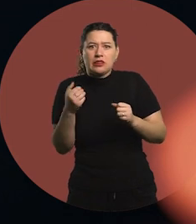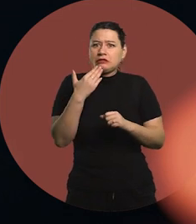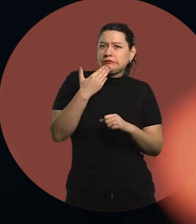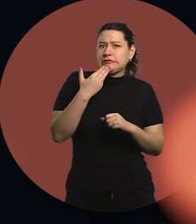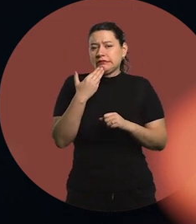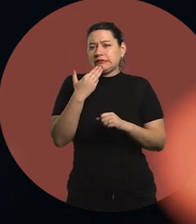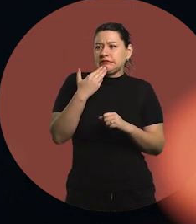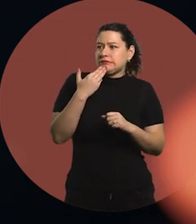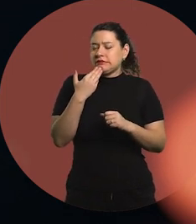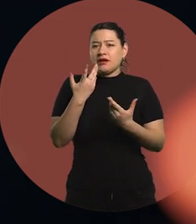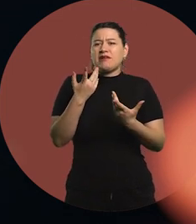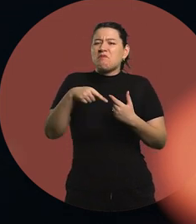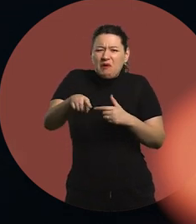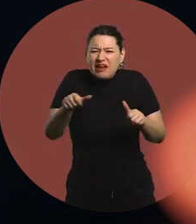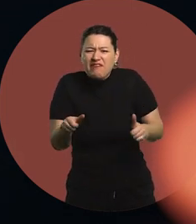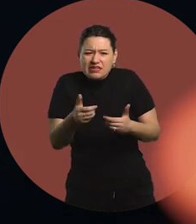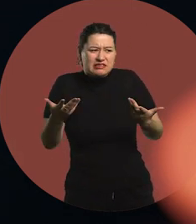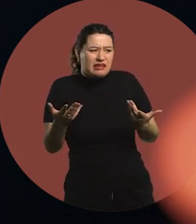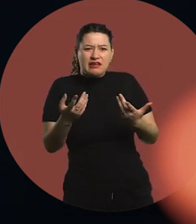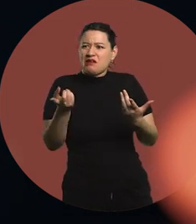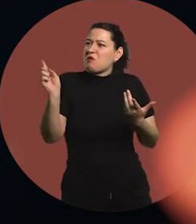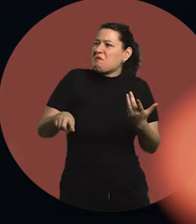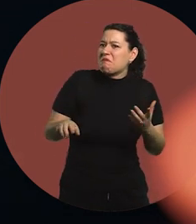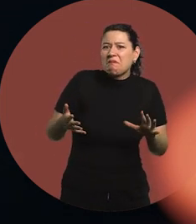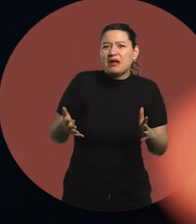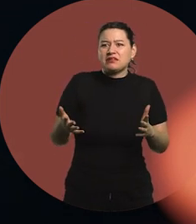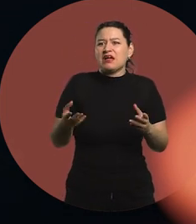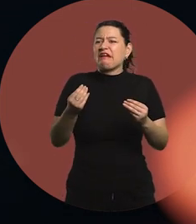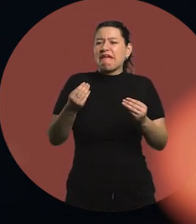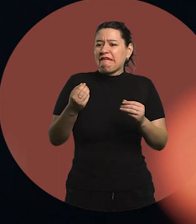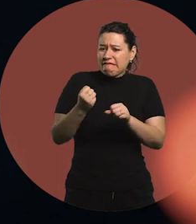"What will you do? What's going to happen? How will you make a living?"